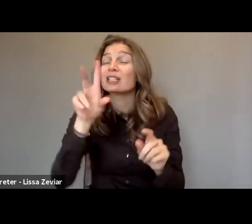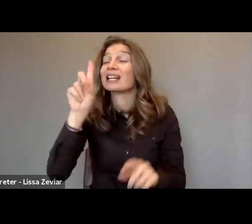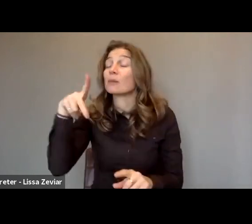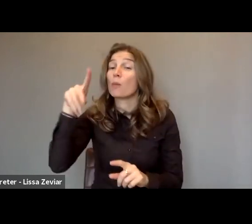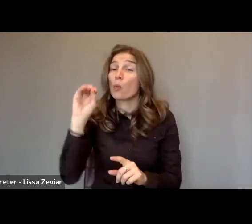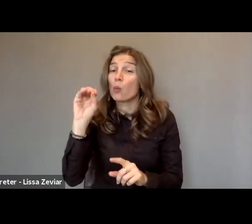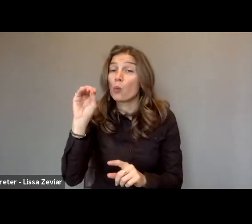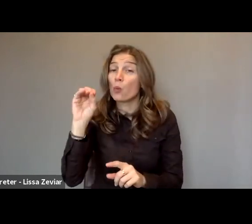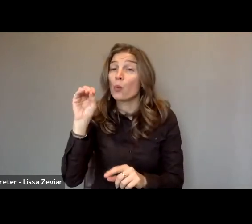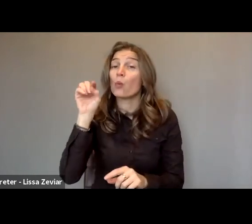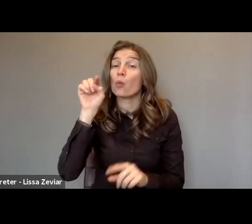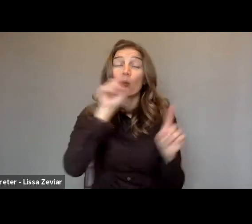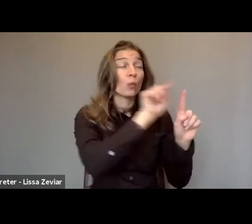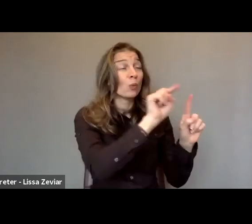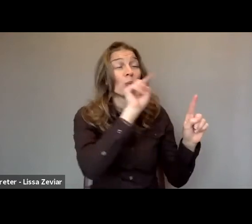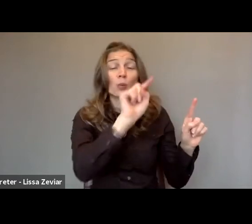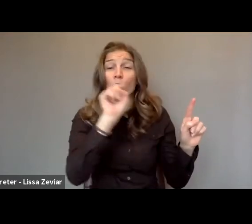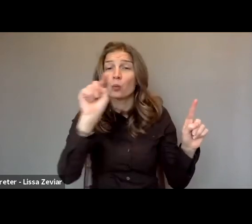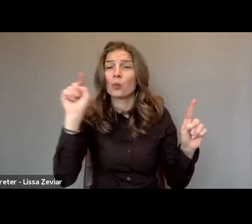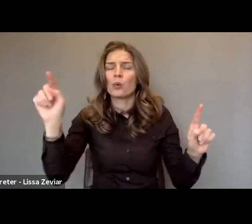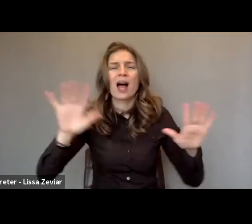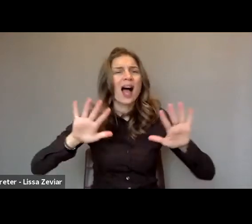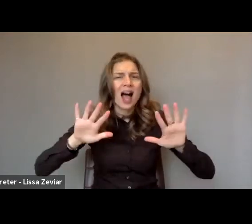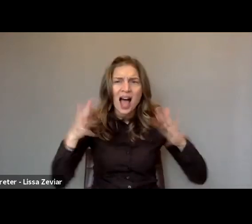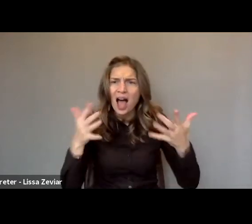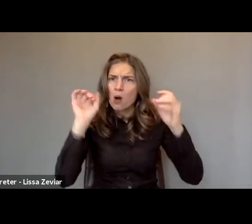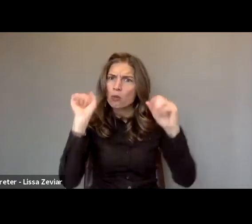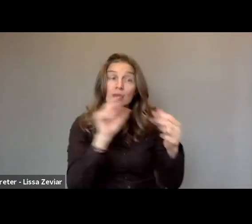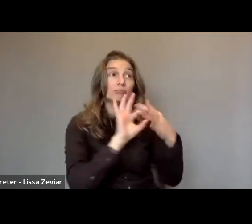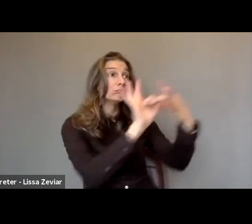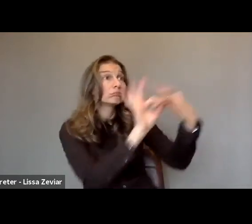about how to work together to end violence